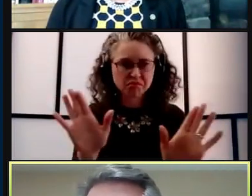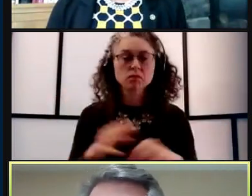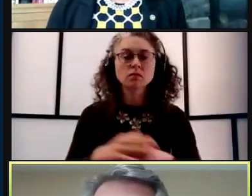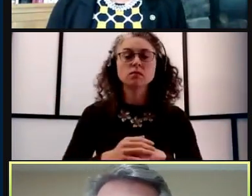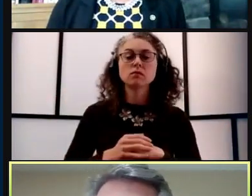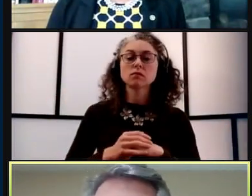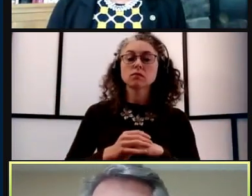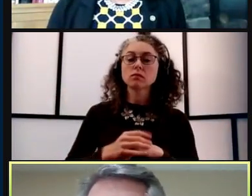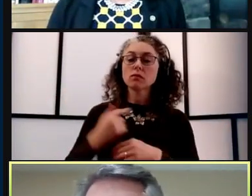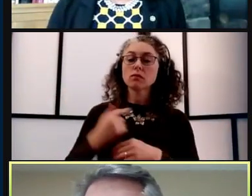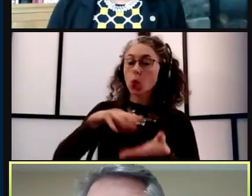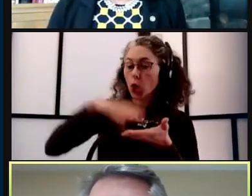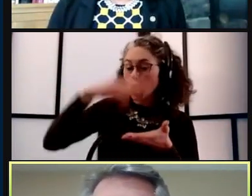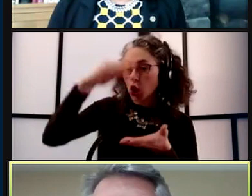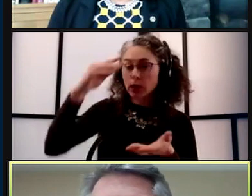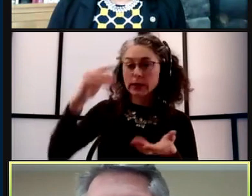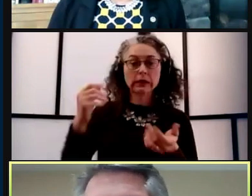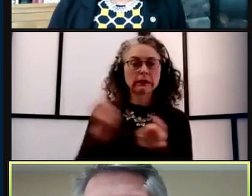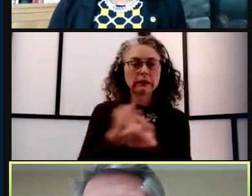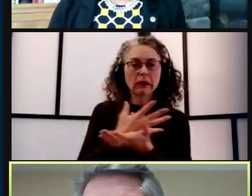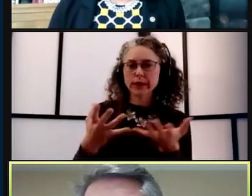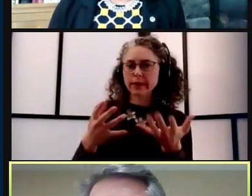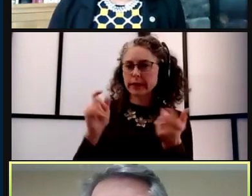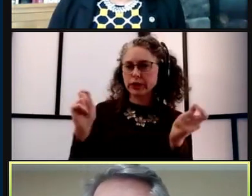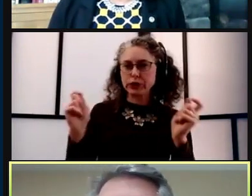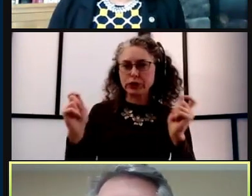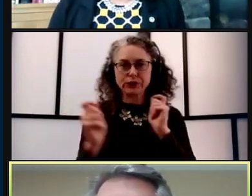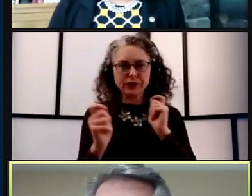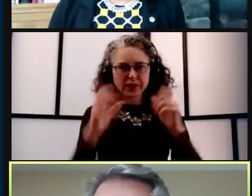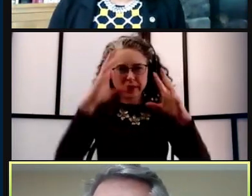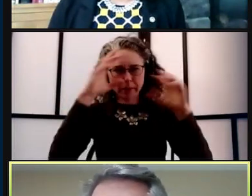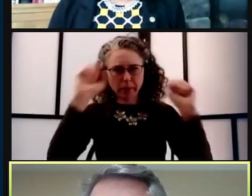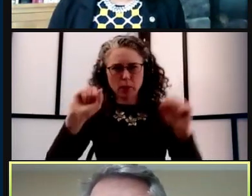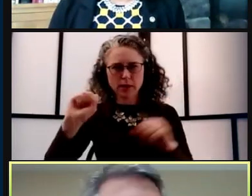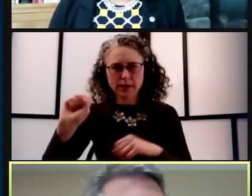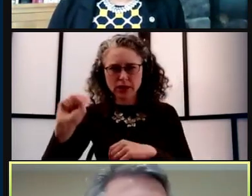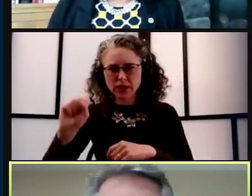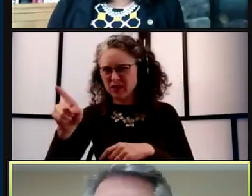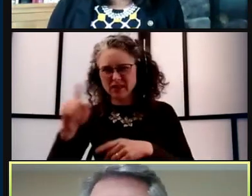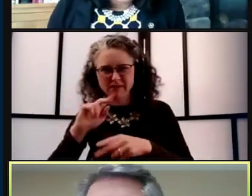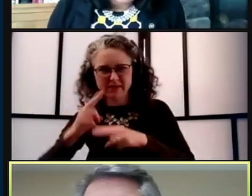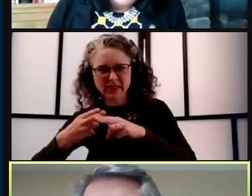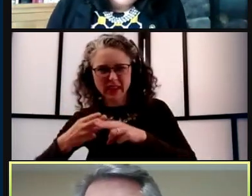just as President Schlissel just said, and we'll continue to rely upon the best evidence that we have at the time.